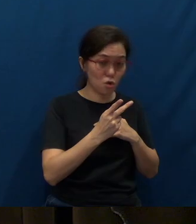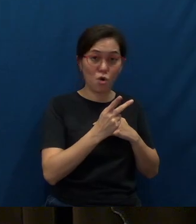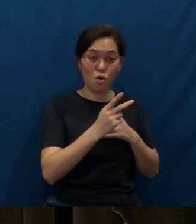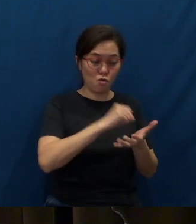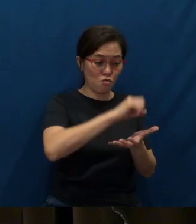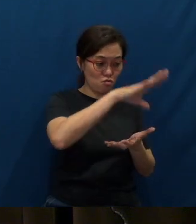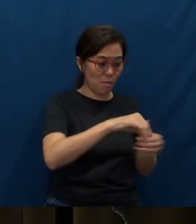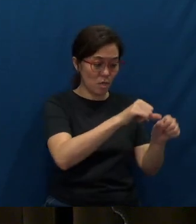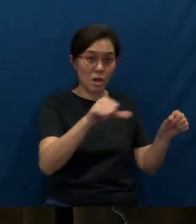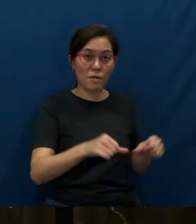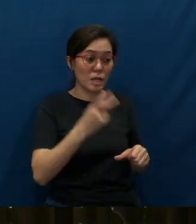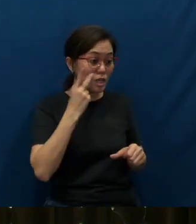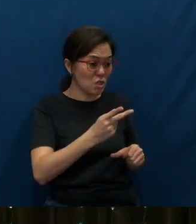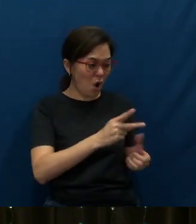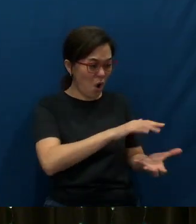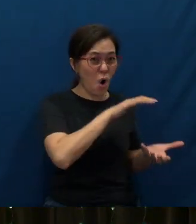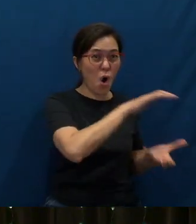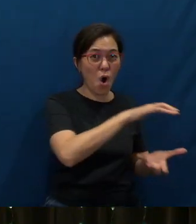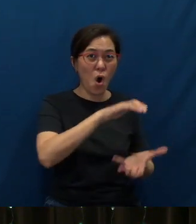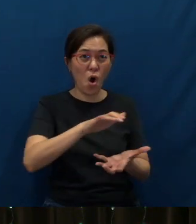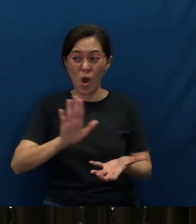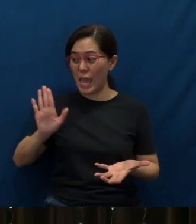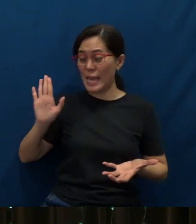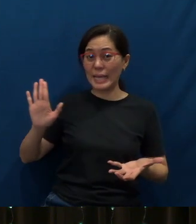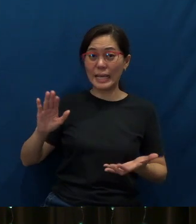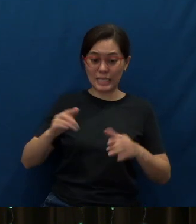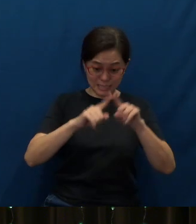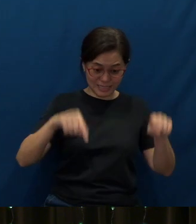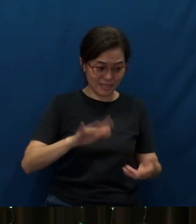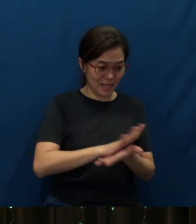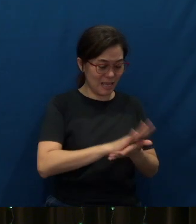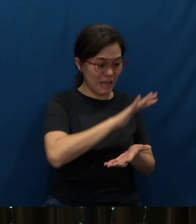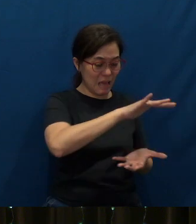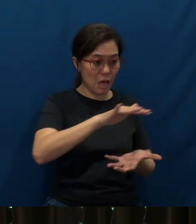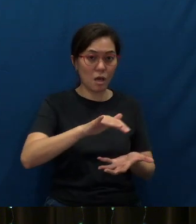he found this: he found stacks and stacks of his flyers as well as other undelivered letters, unopened letters.